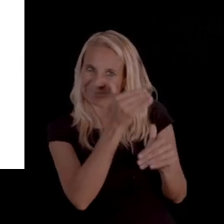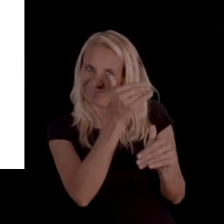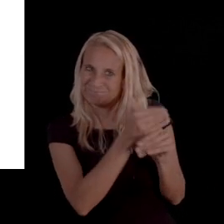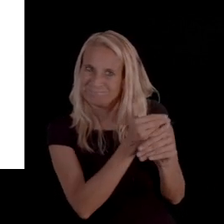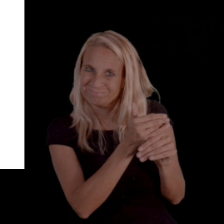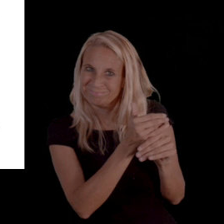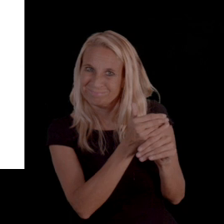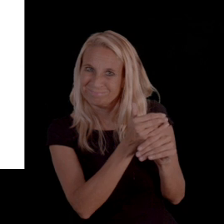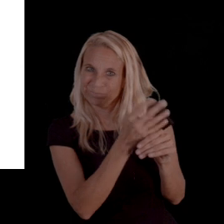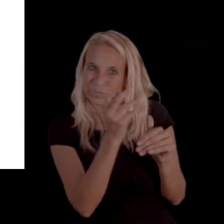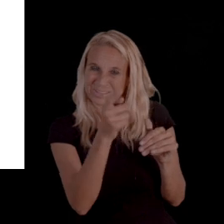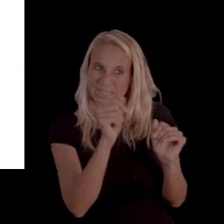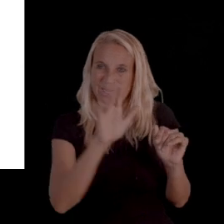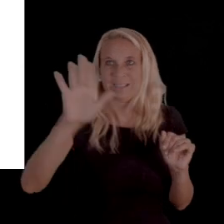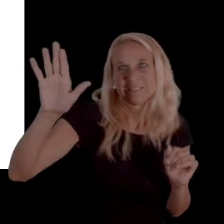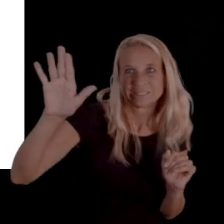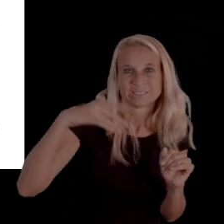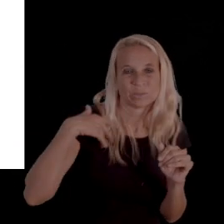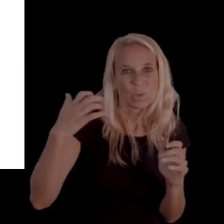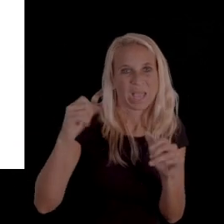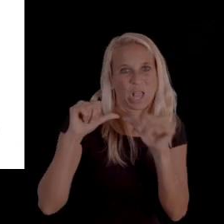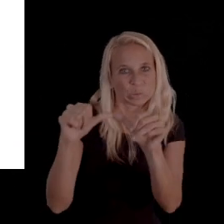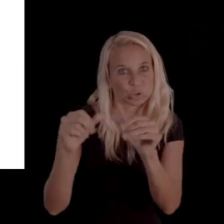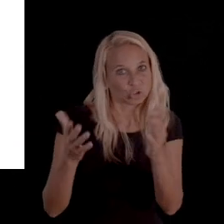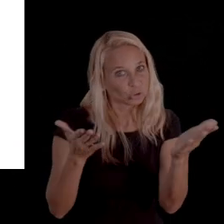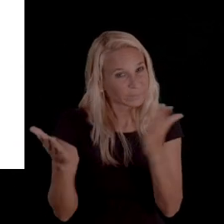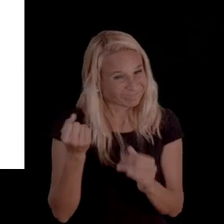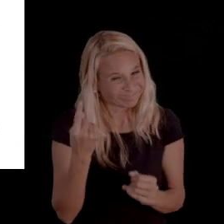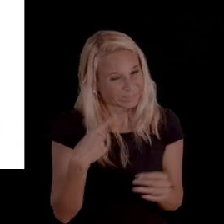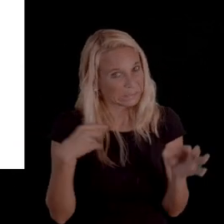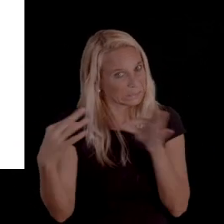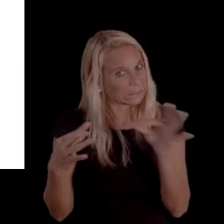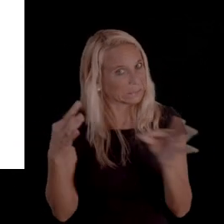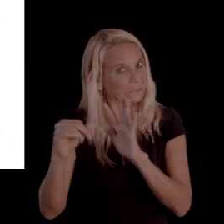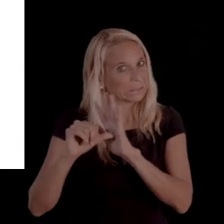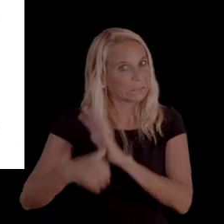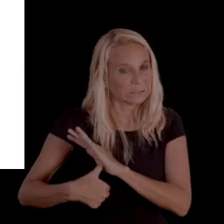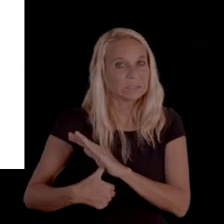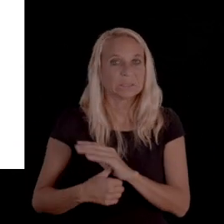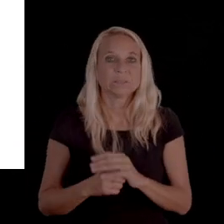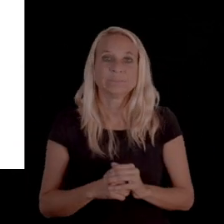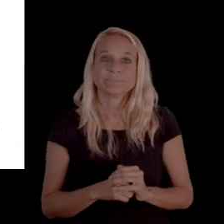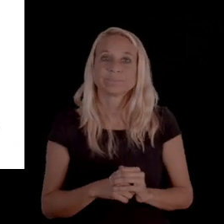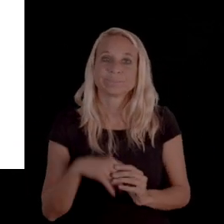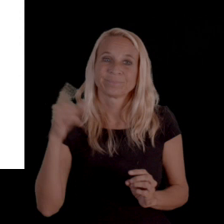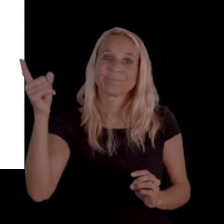on when you can request continuation of services. And they do have to tell you